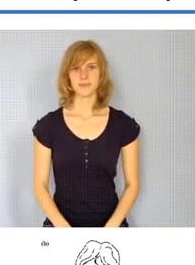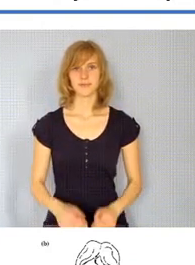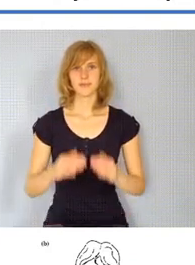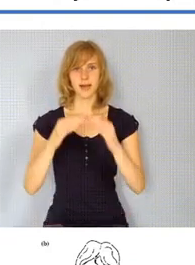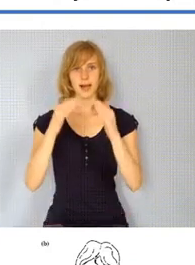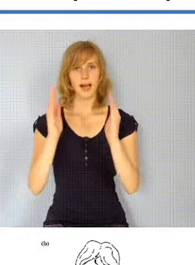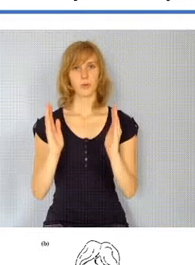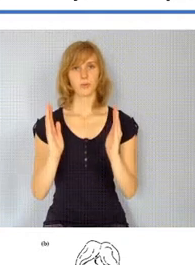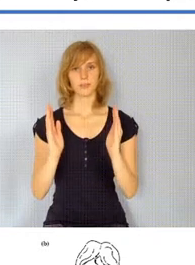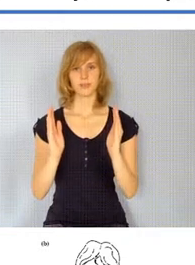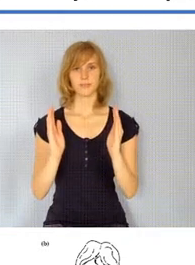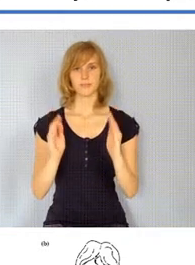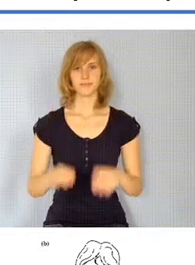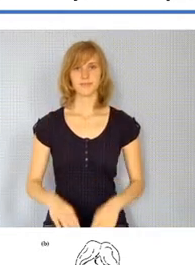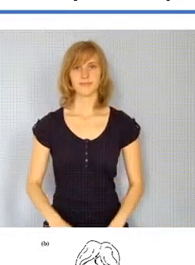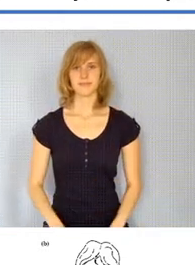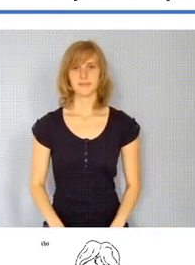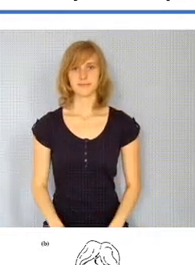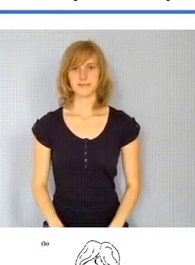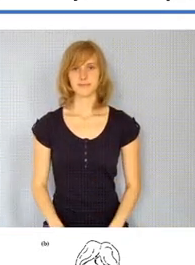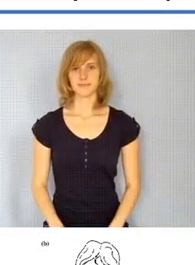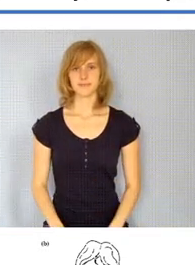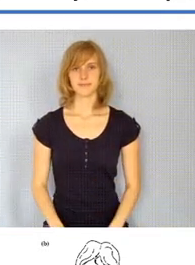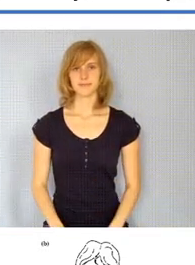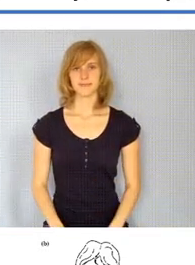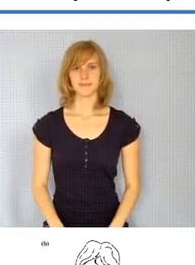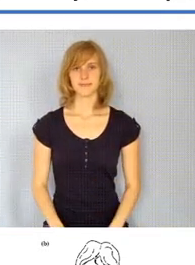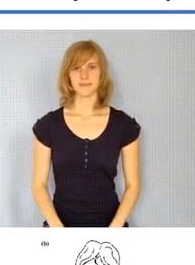sideways and down it describes the location